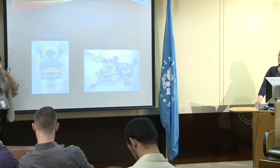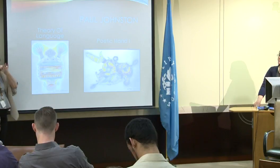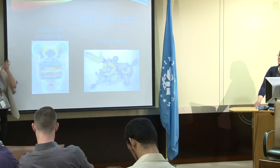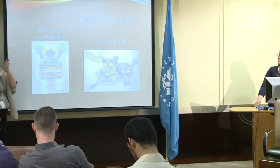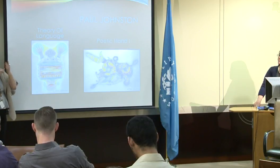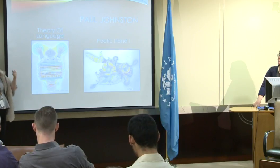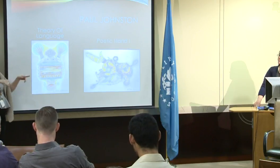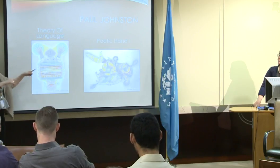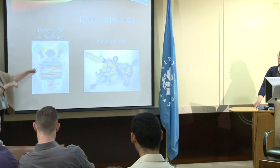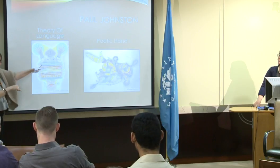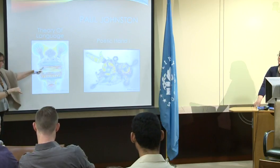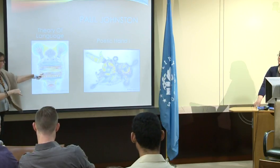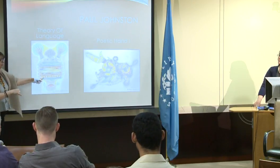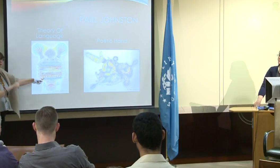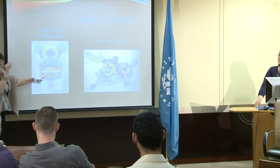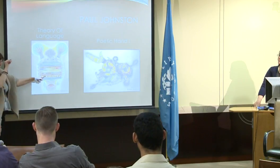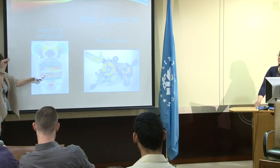but focusing on the eyes.